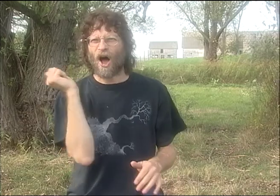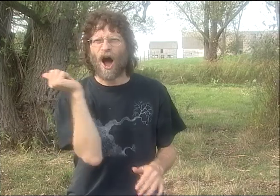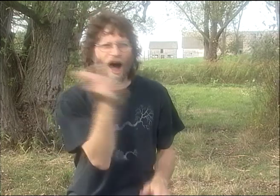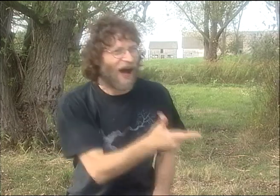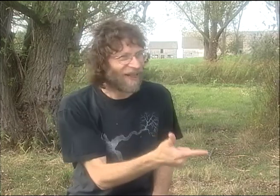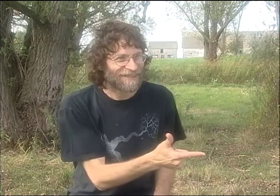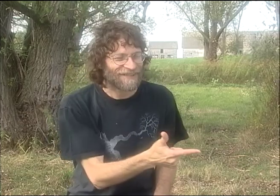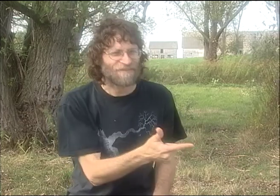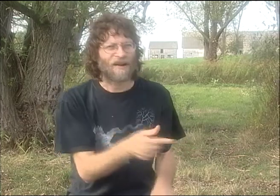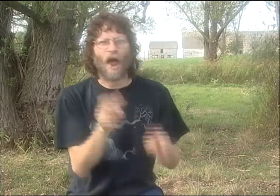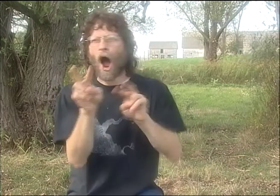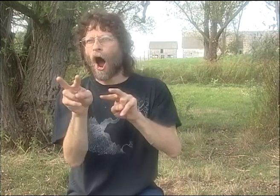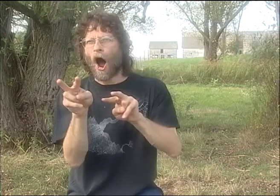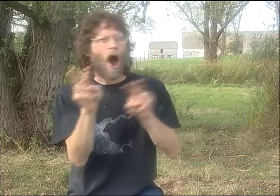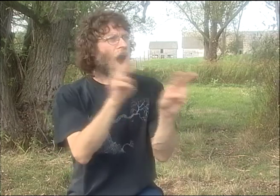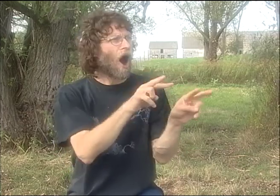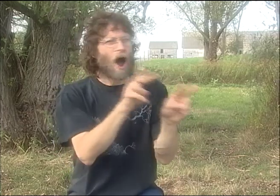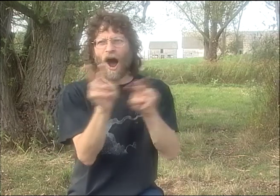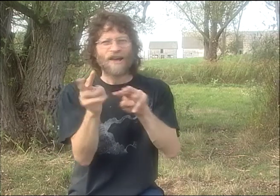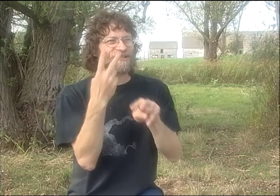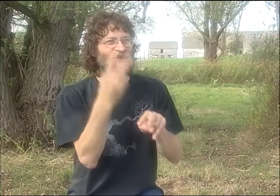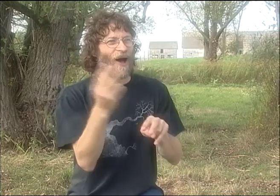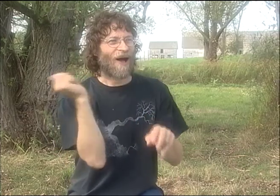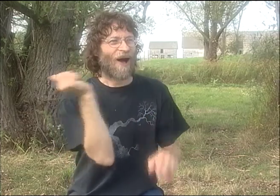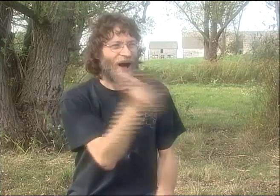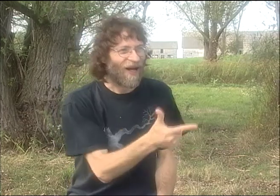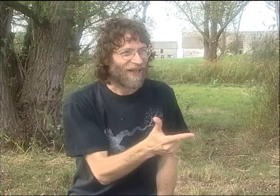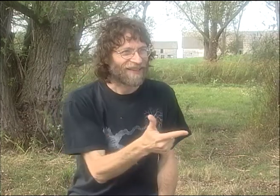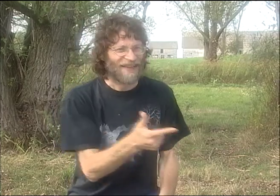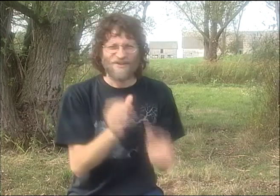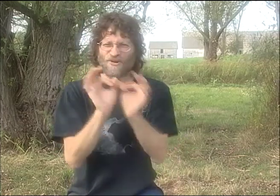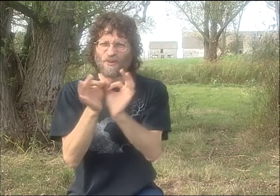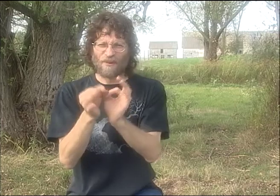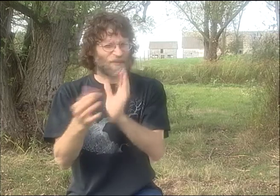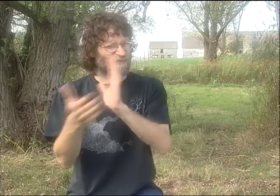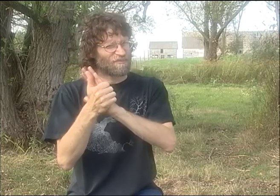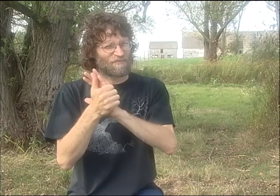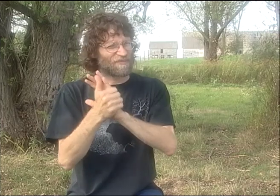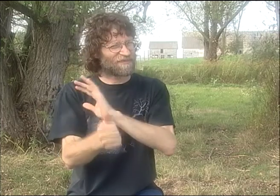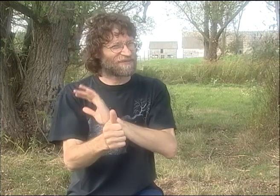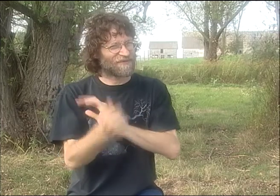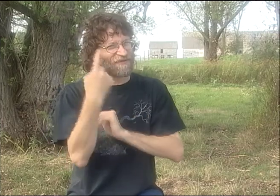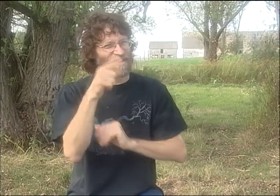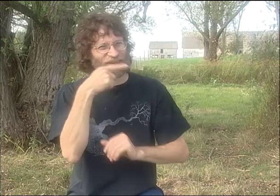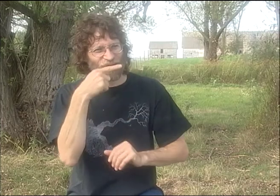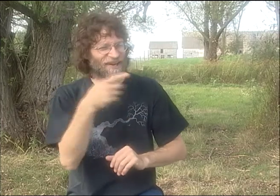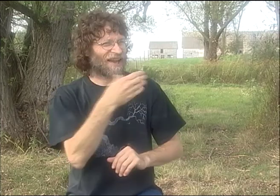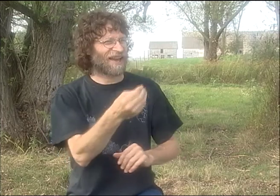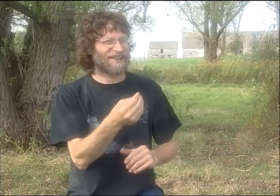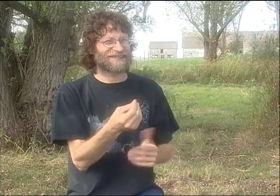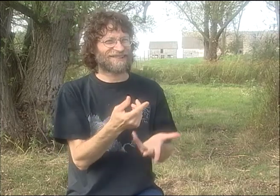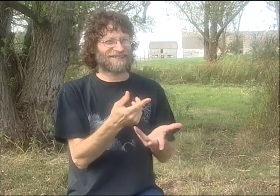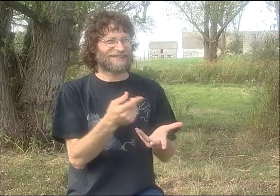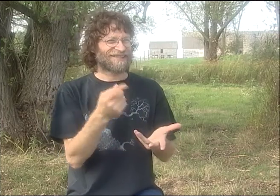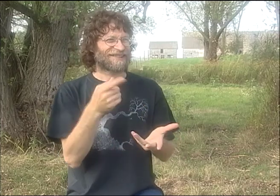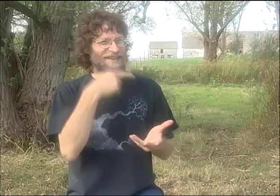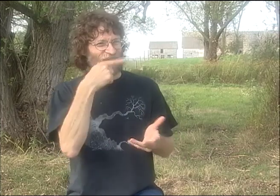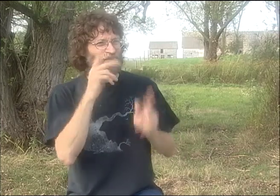COMING TO LISTEN TO THE HEARING POETS. SO IT WAS REALLY FOR EVERYBODY. THEY SAW ALL KINDS ON INTERPRETING.